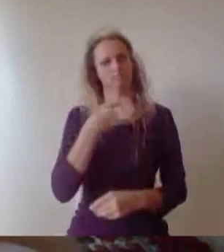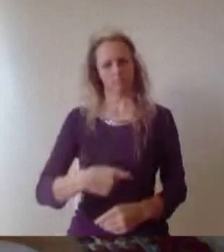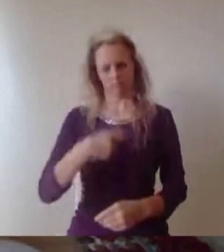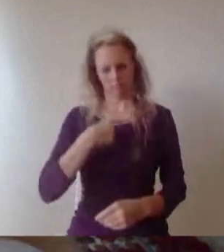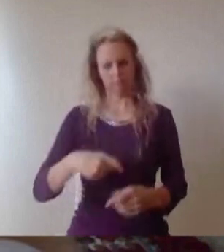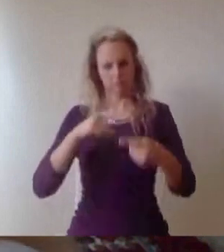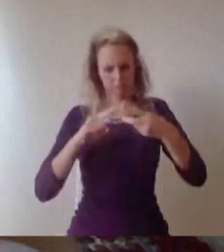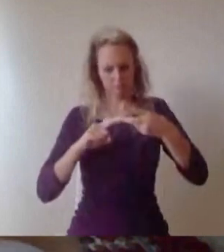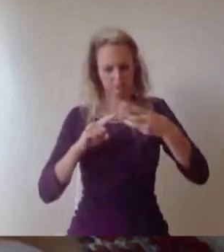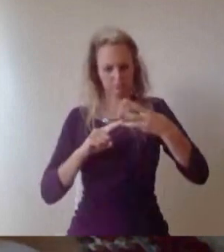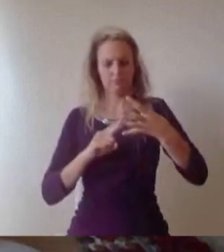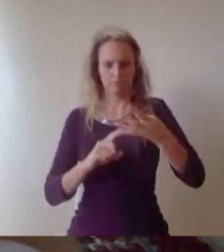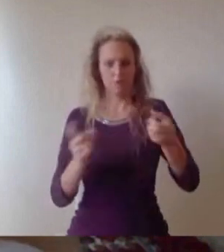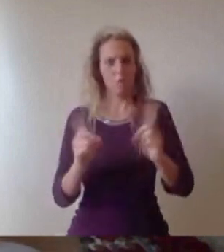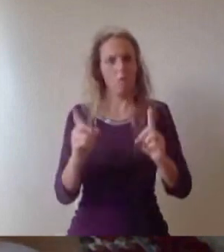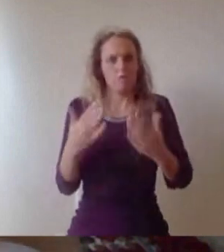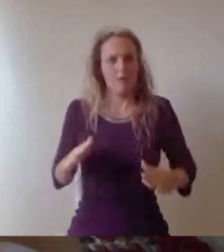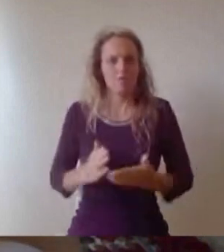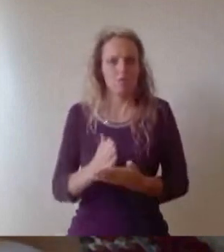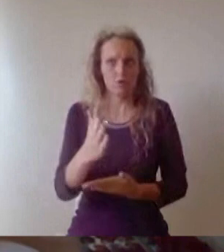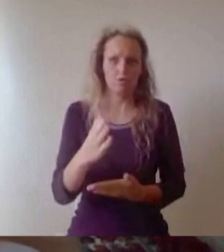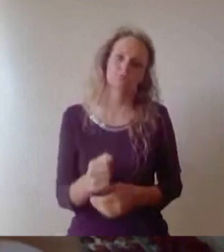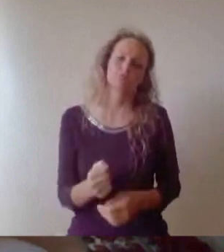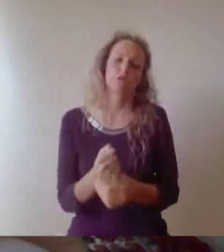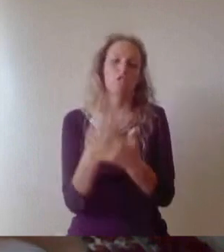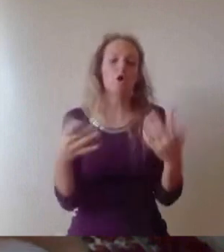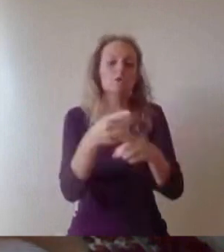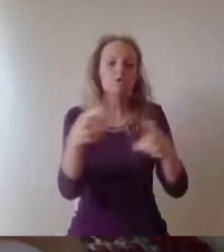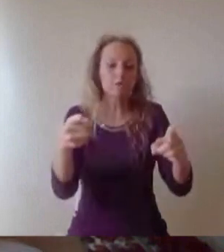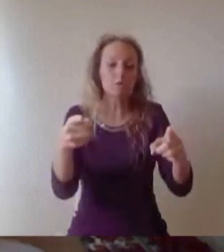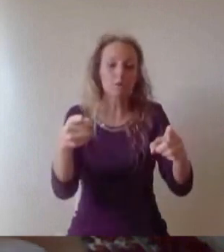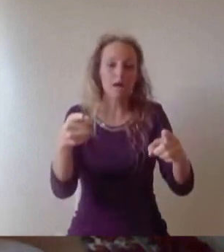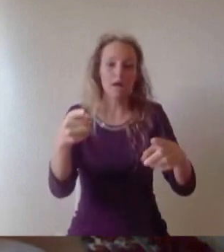out Bristol's values of responsibility and respect many of you have supported